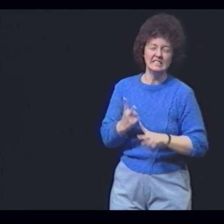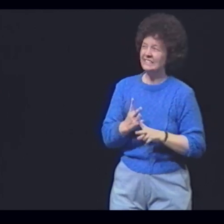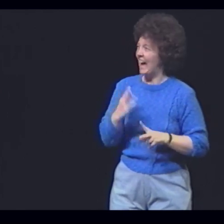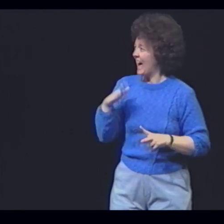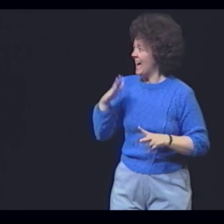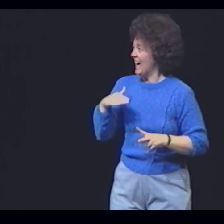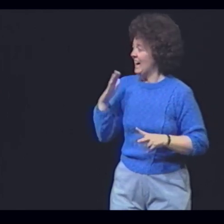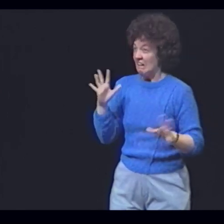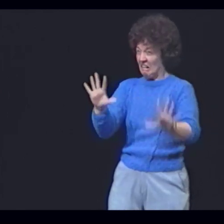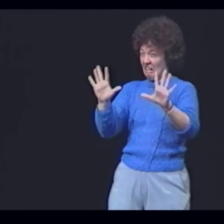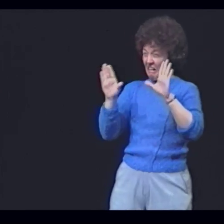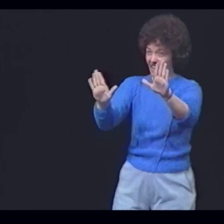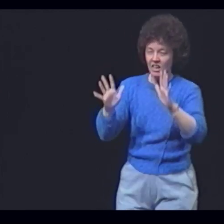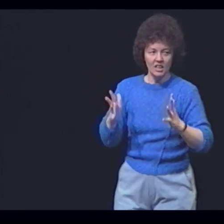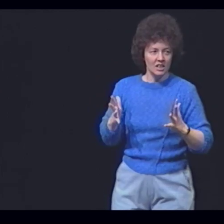I just want to see